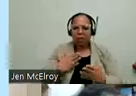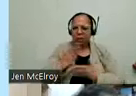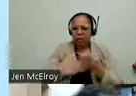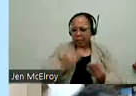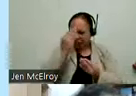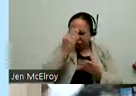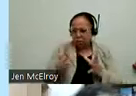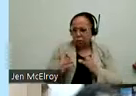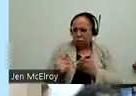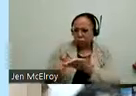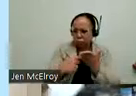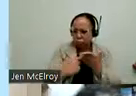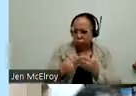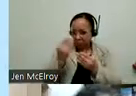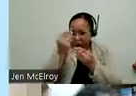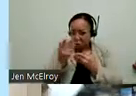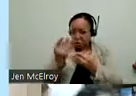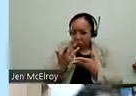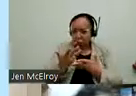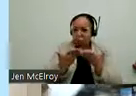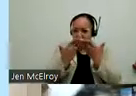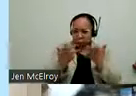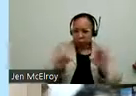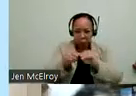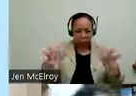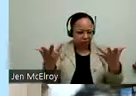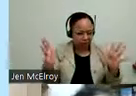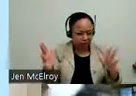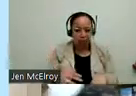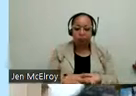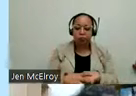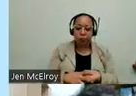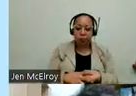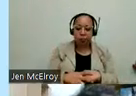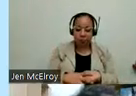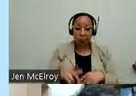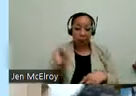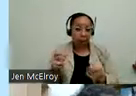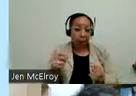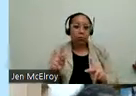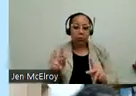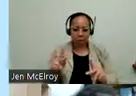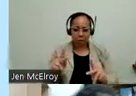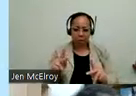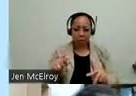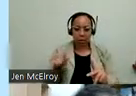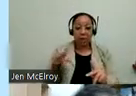information sessions. The information was shared very widely. So if that